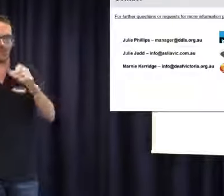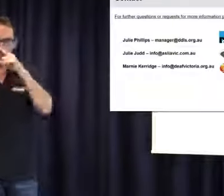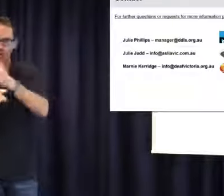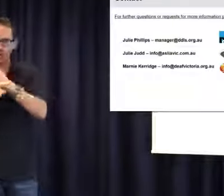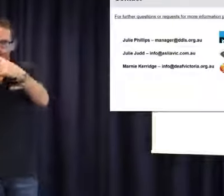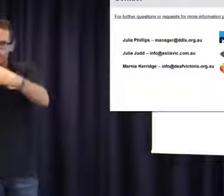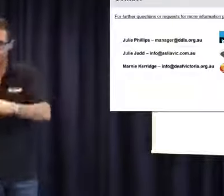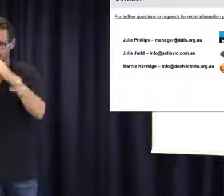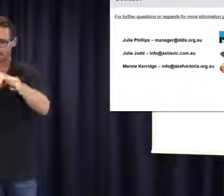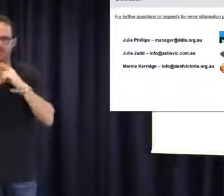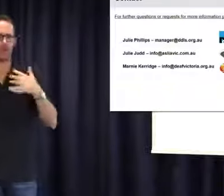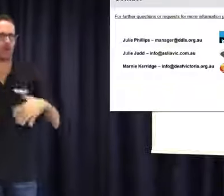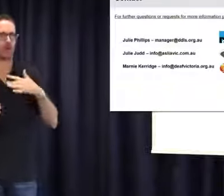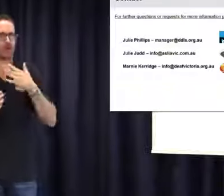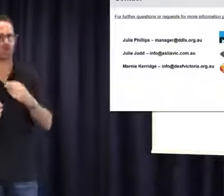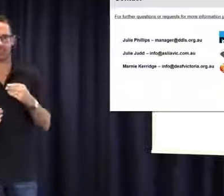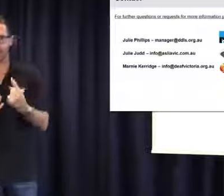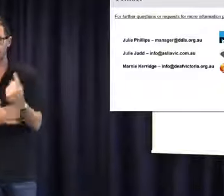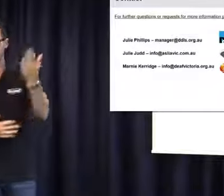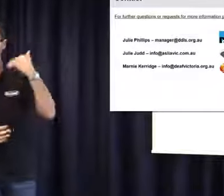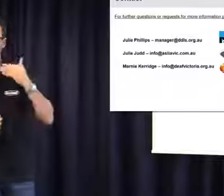I has been critical and I was looking at the comments on live streaming and a lot of people